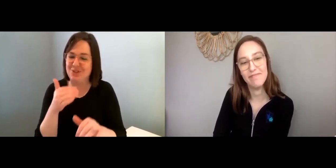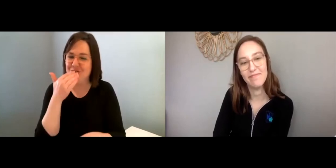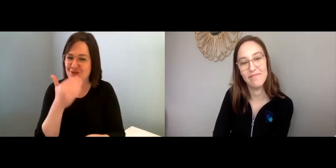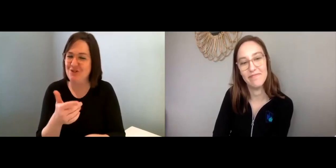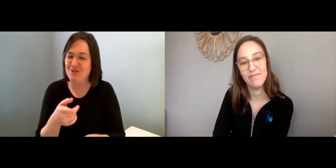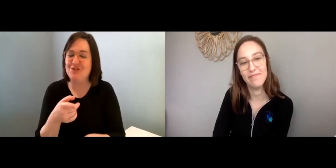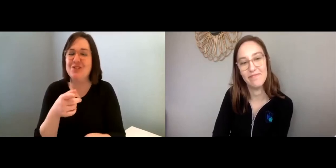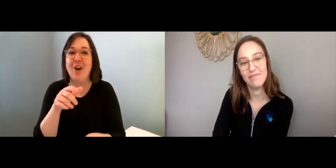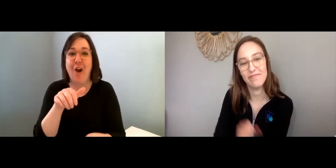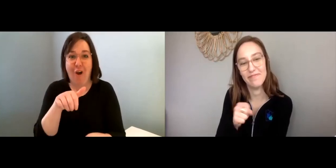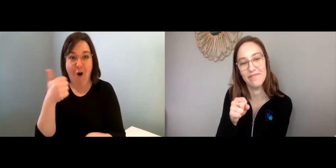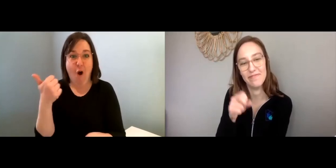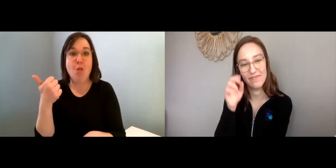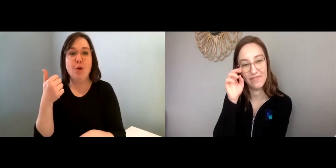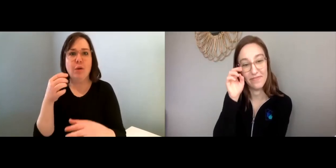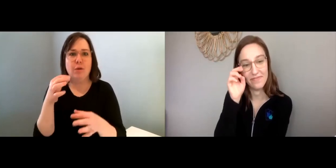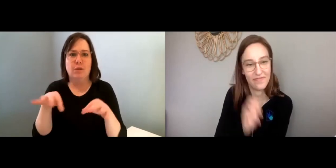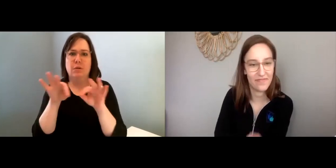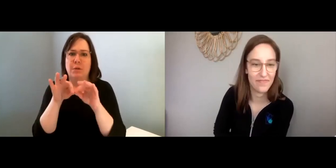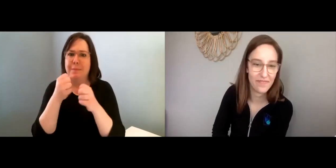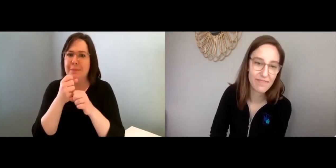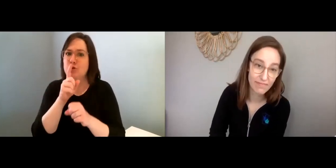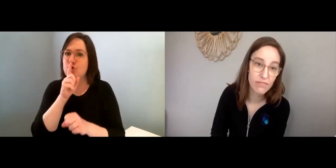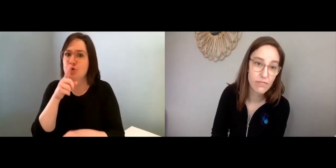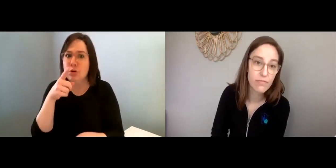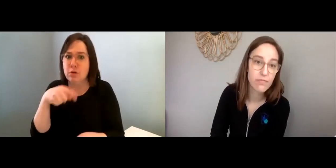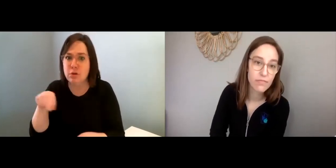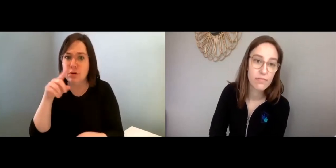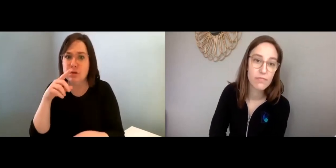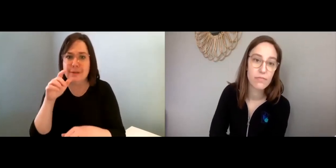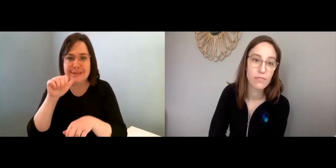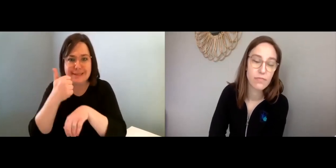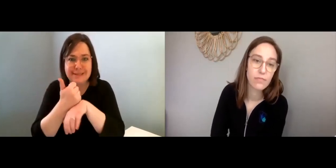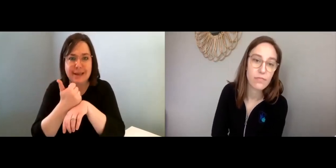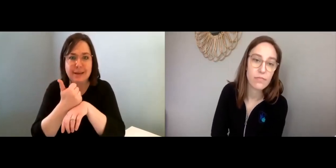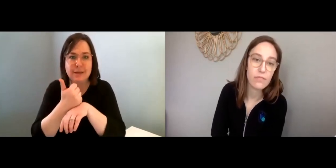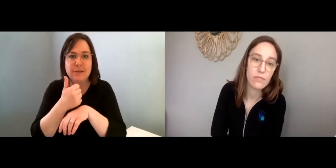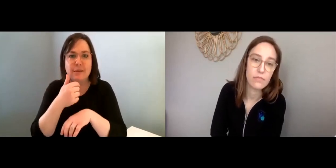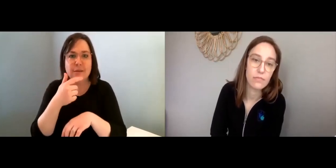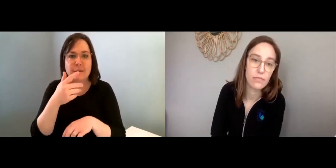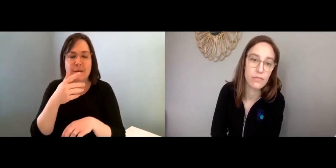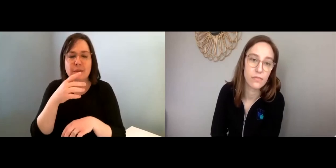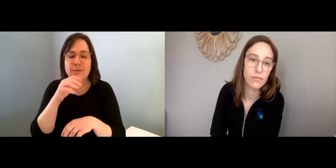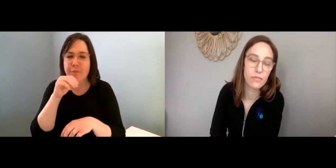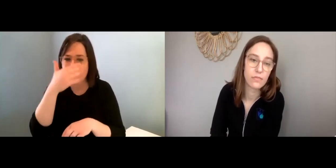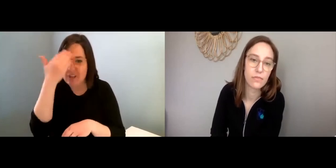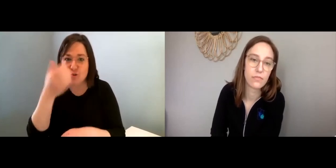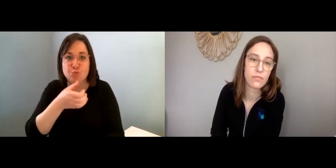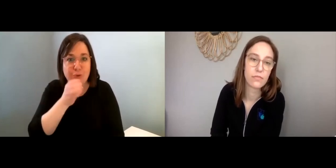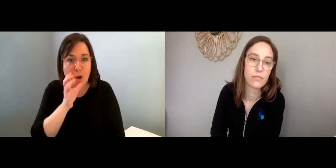Way to set up a routine that's good for you. Other things are important, um,